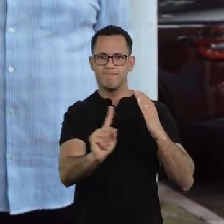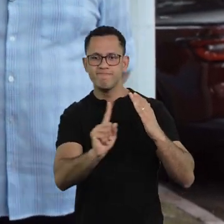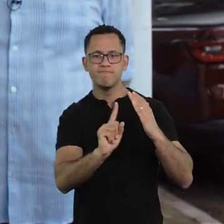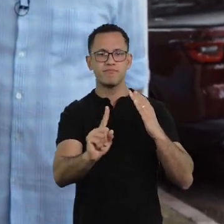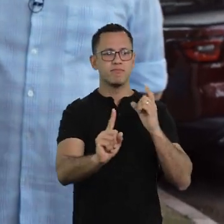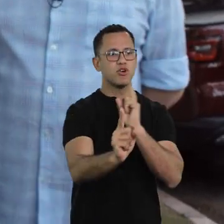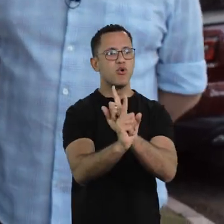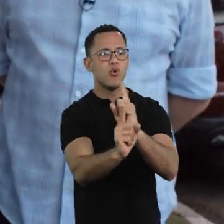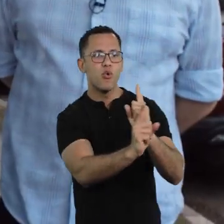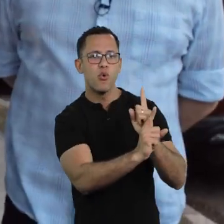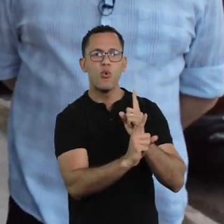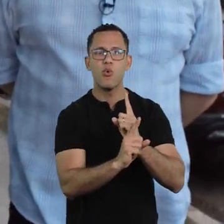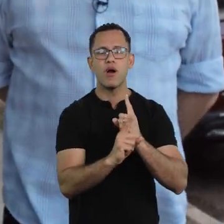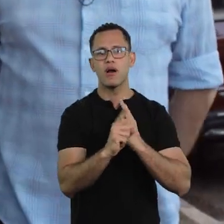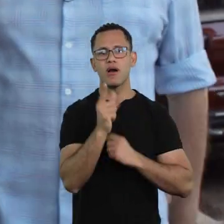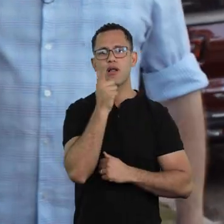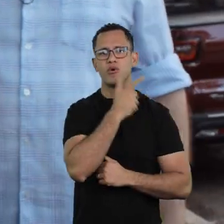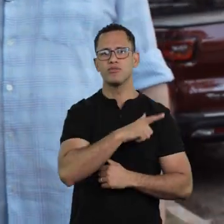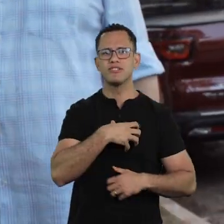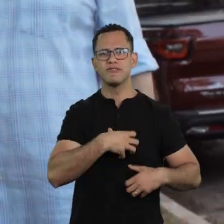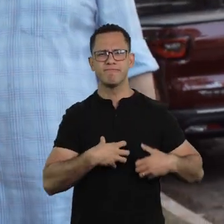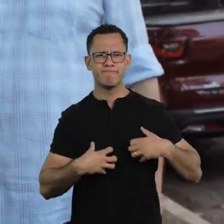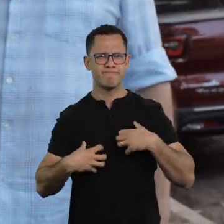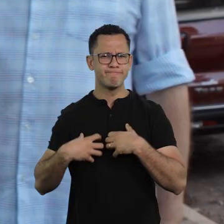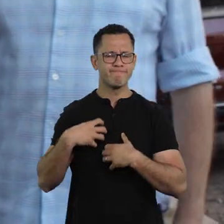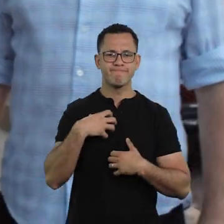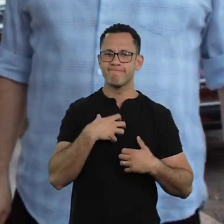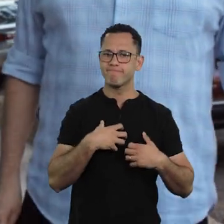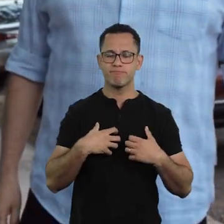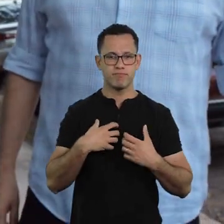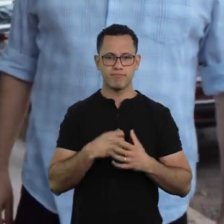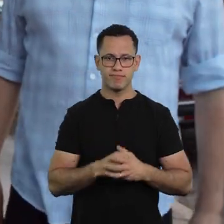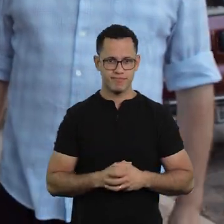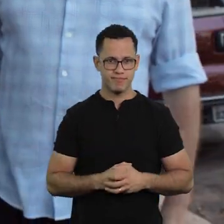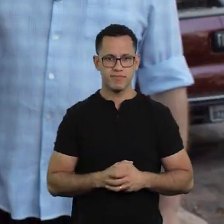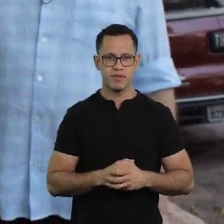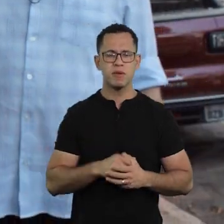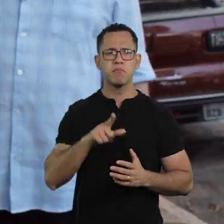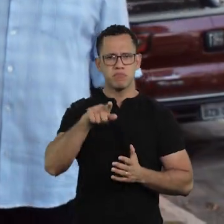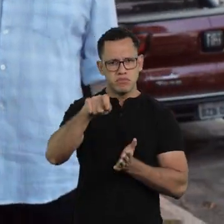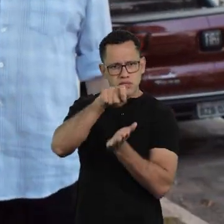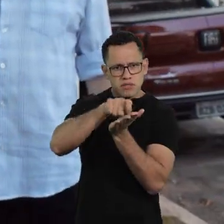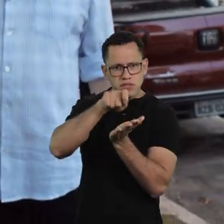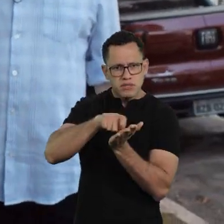even street meetings like this, I'm still kind of… it is still awkward, imagine....